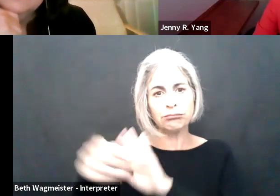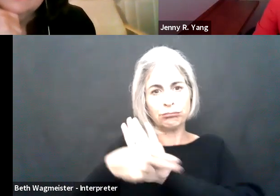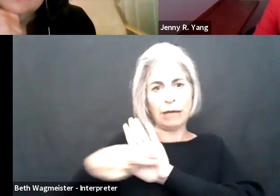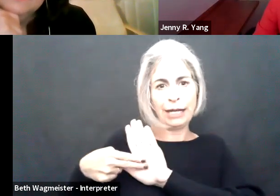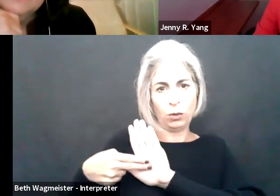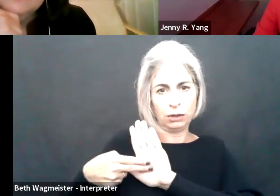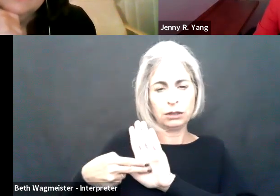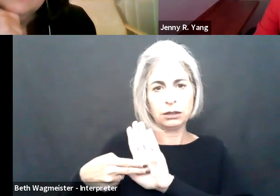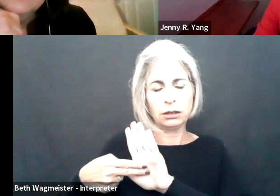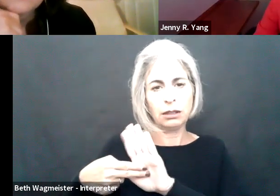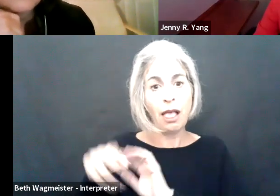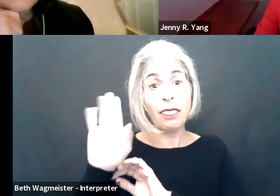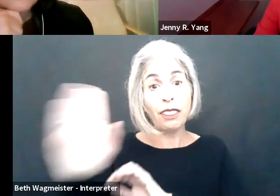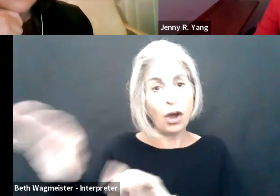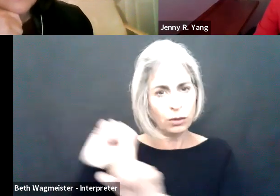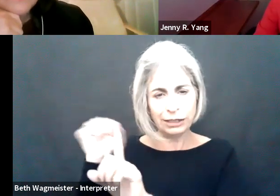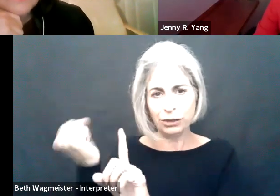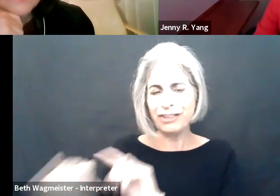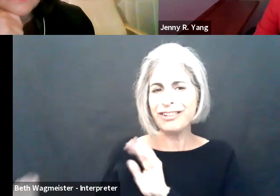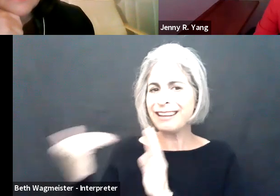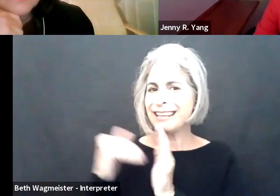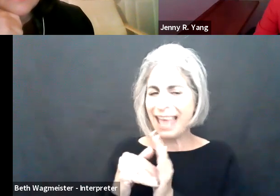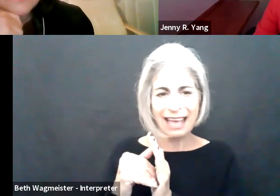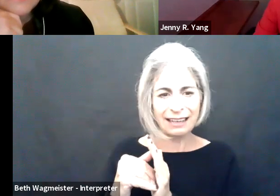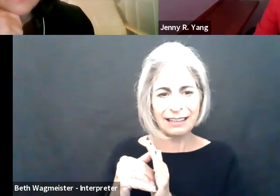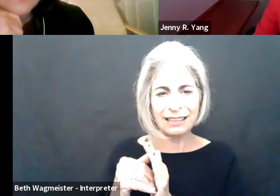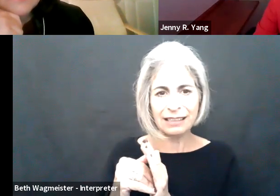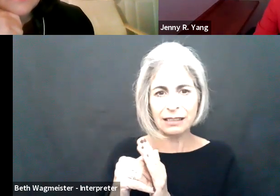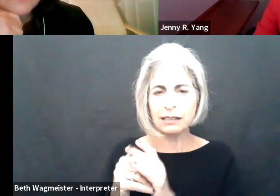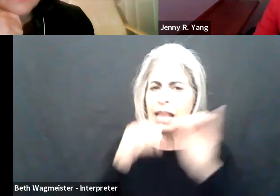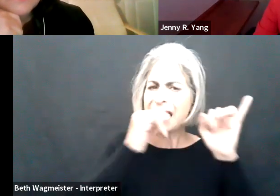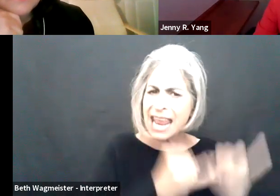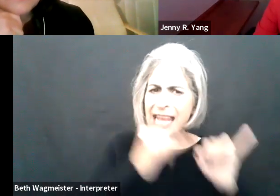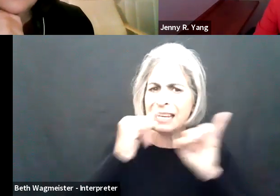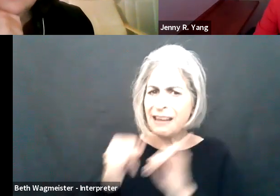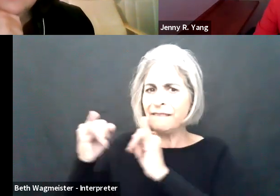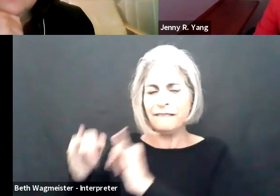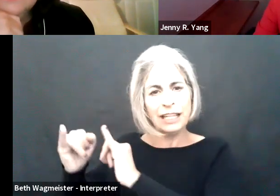manifestations of these diagnoses.